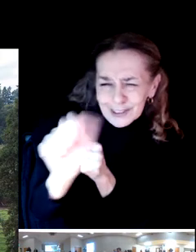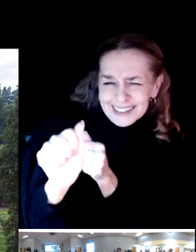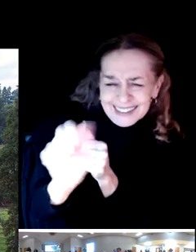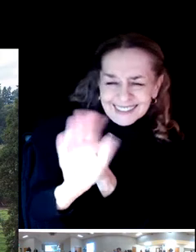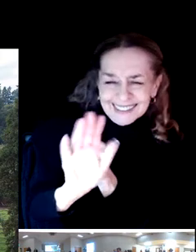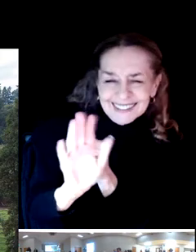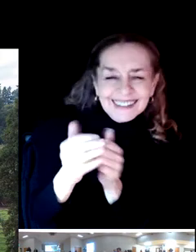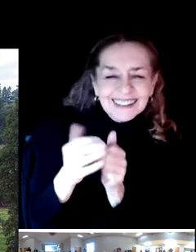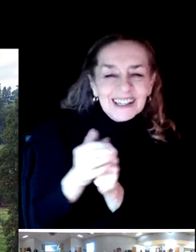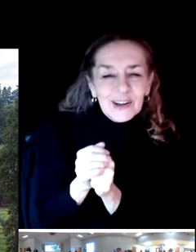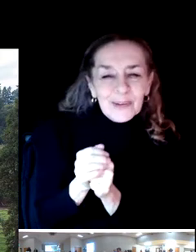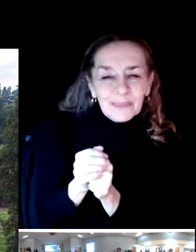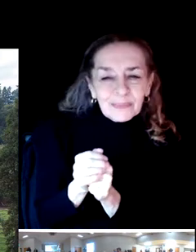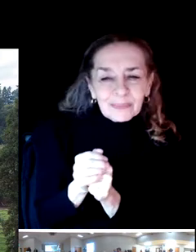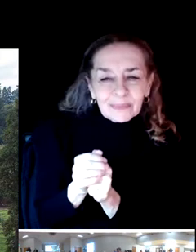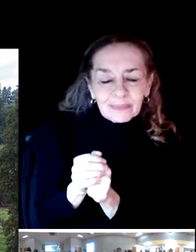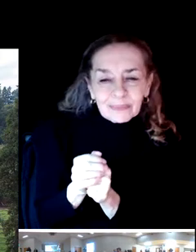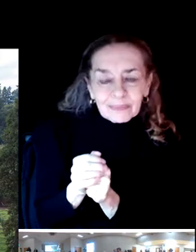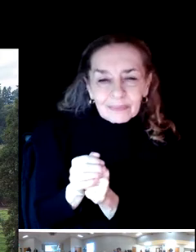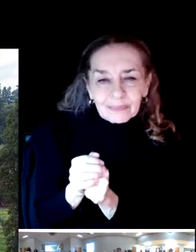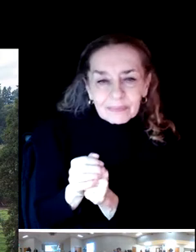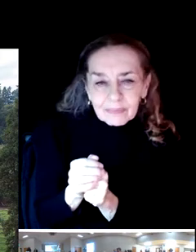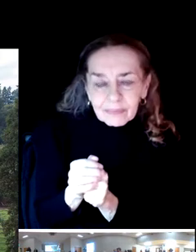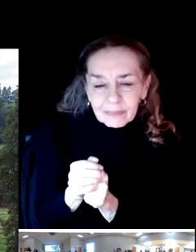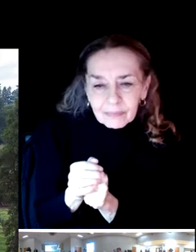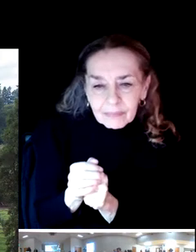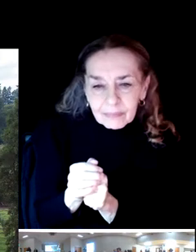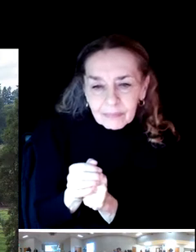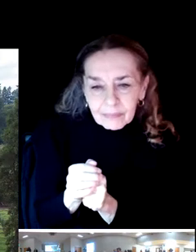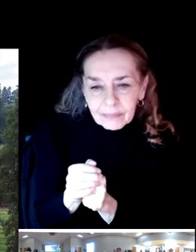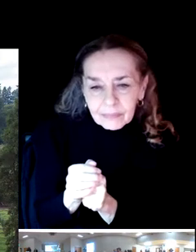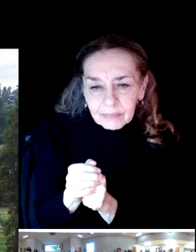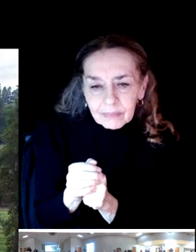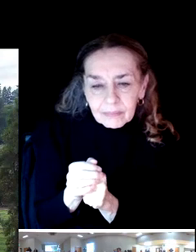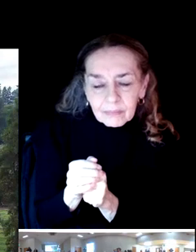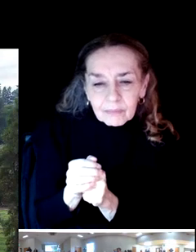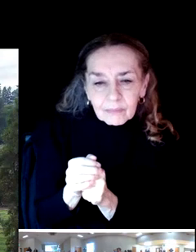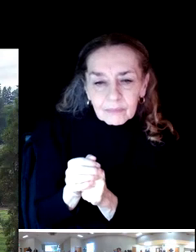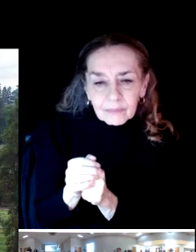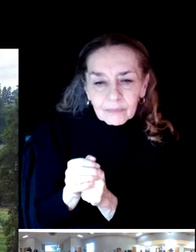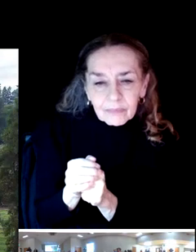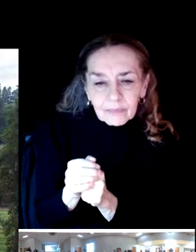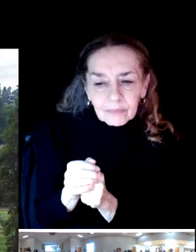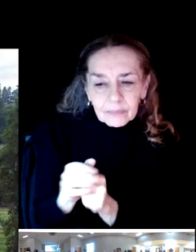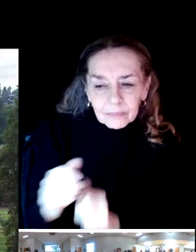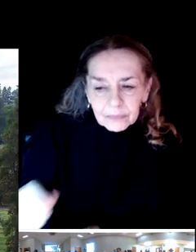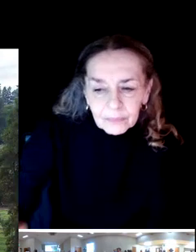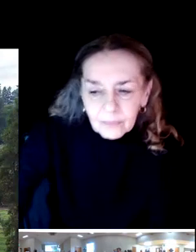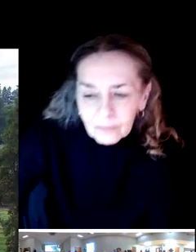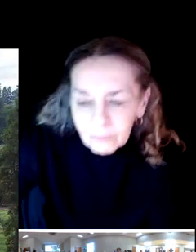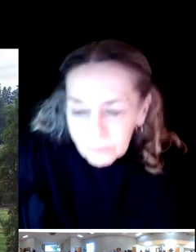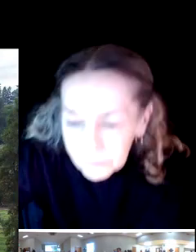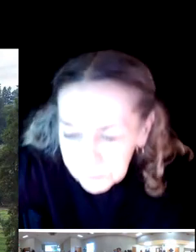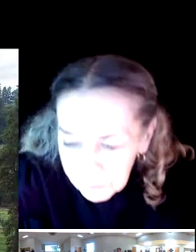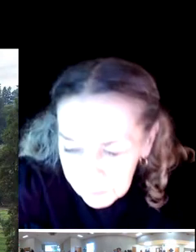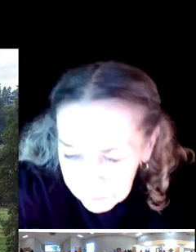The district is beautiful. Your amenities are gorgeous, and look forward to working with you.